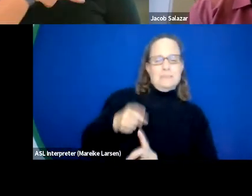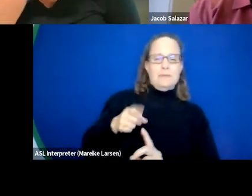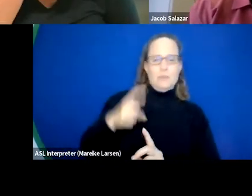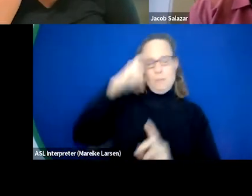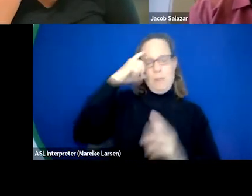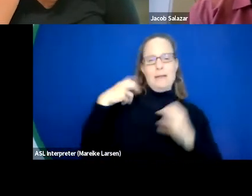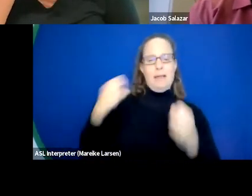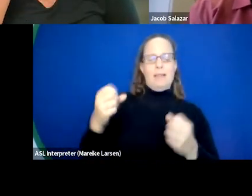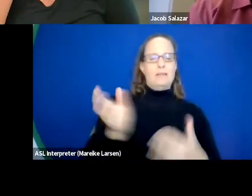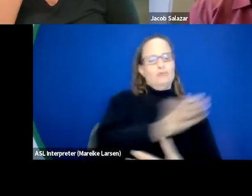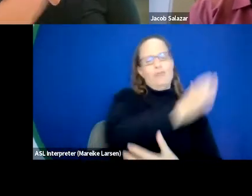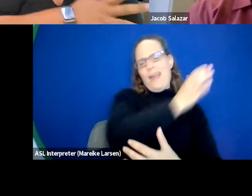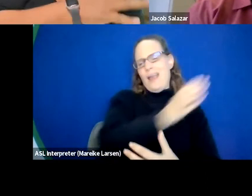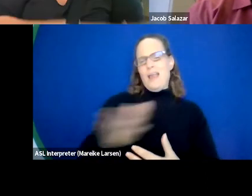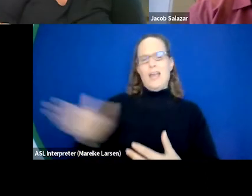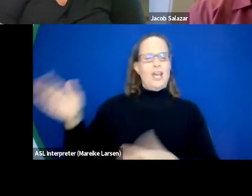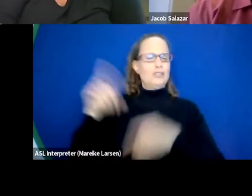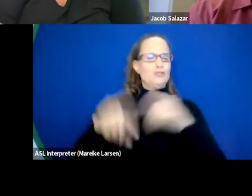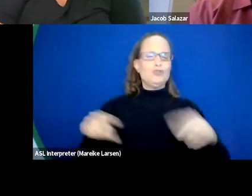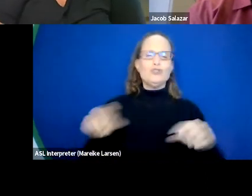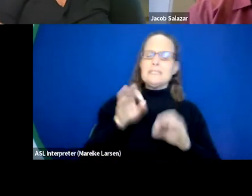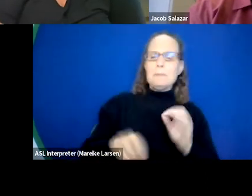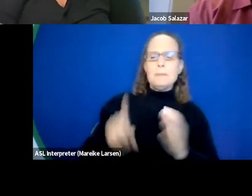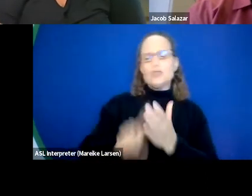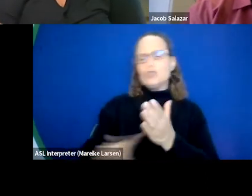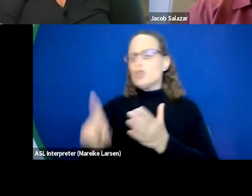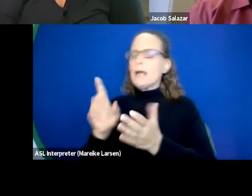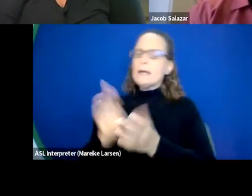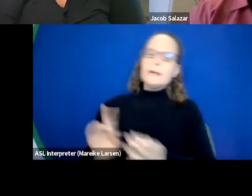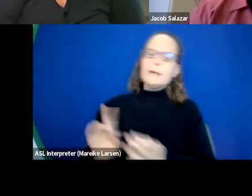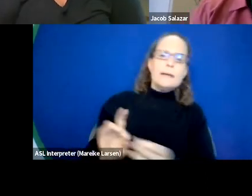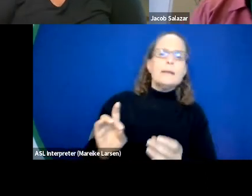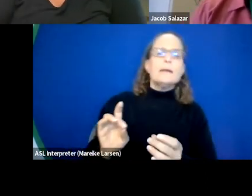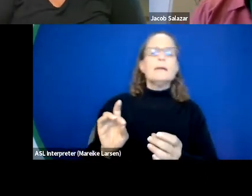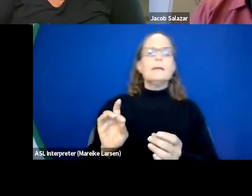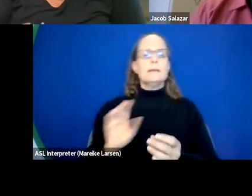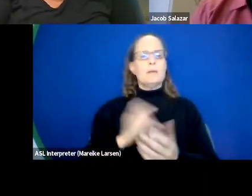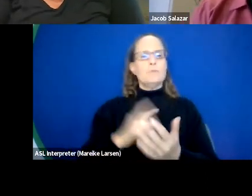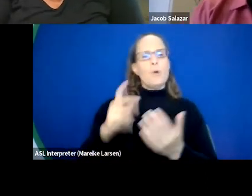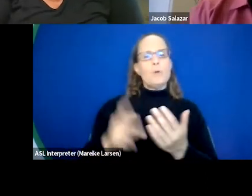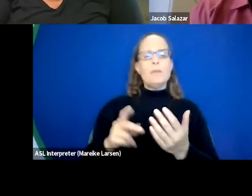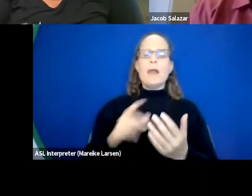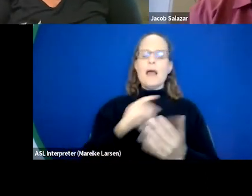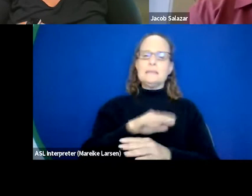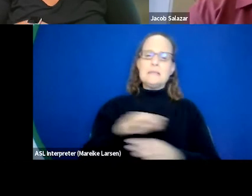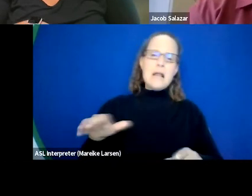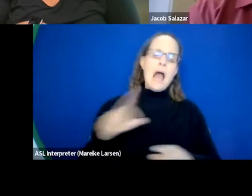from just like simple check-ins or a program like Animo that has nontraditional mental health services